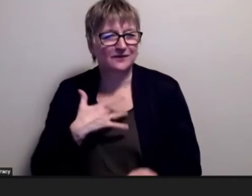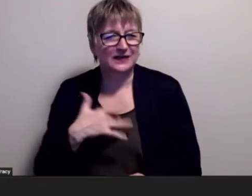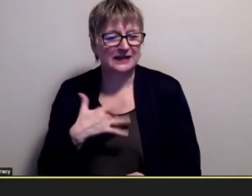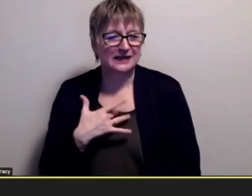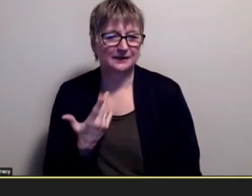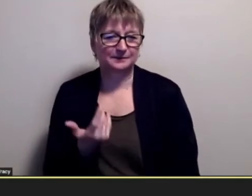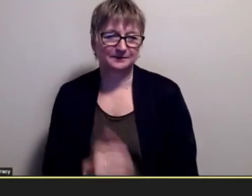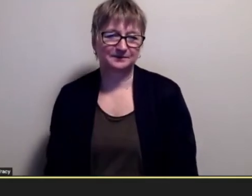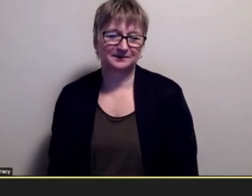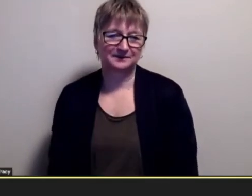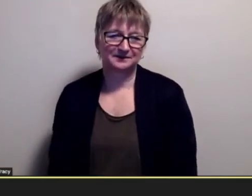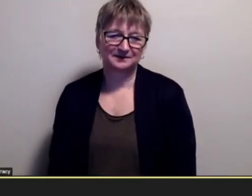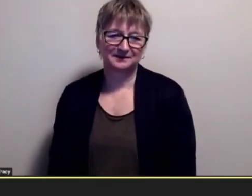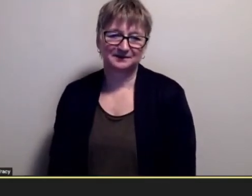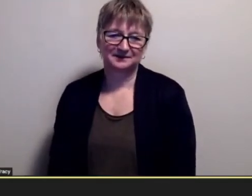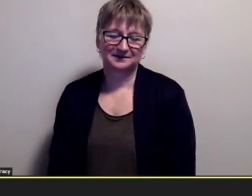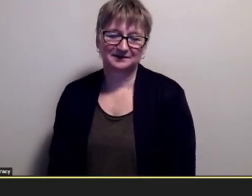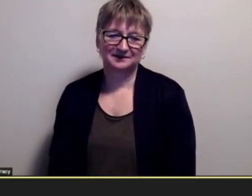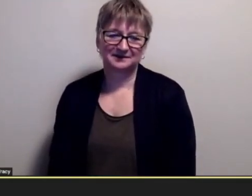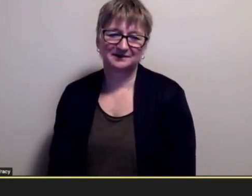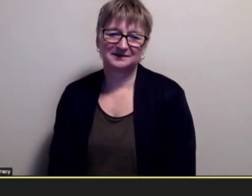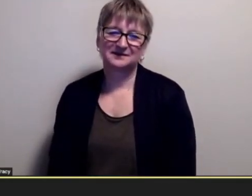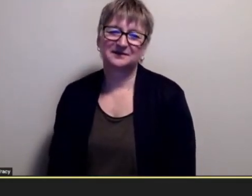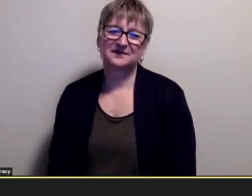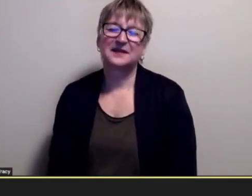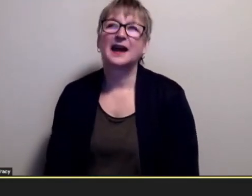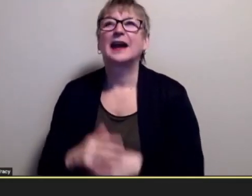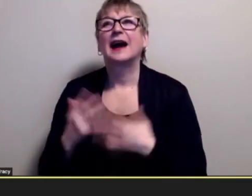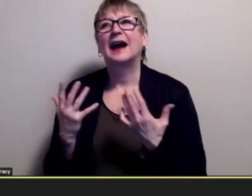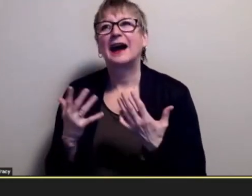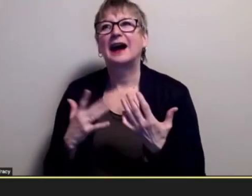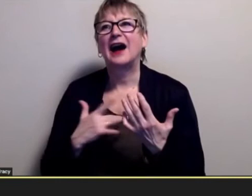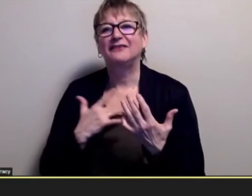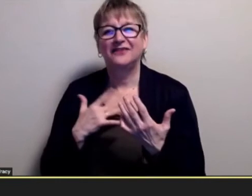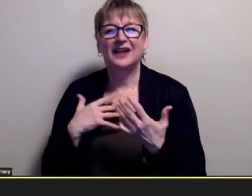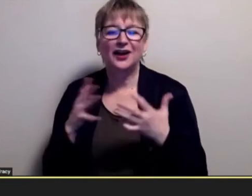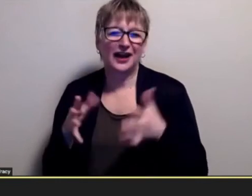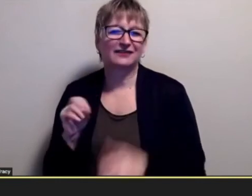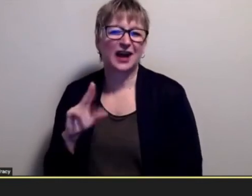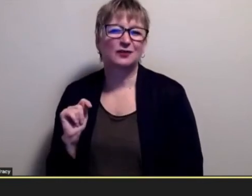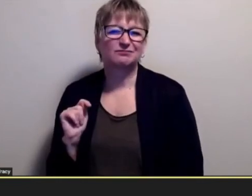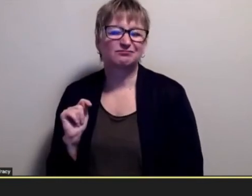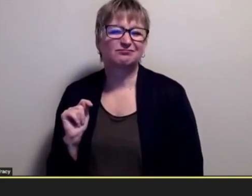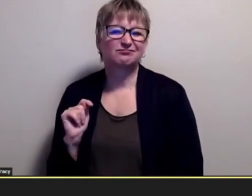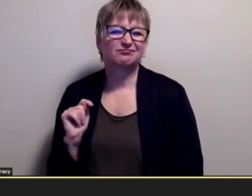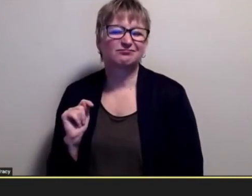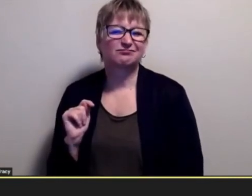um and it it means you feel lost out from you know